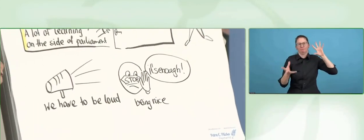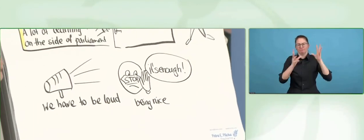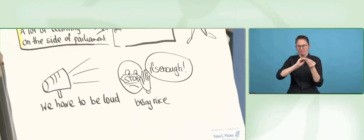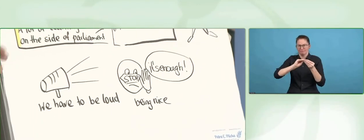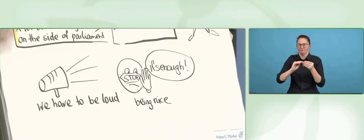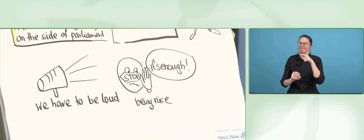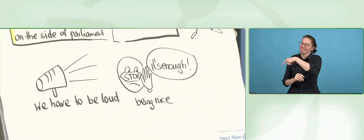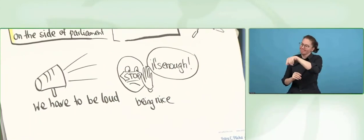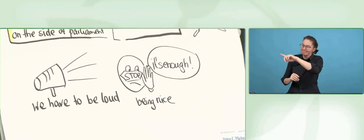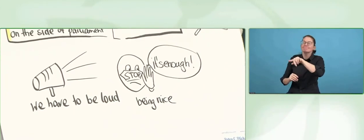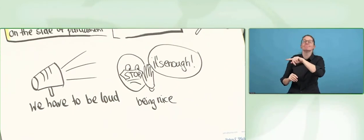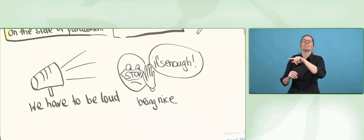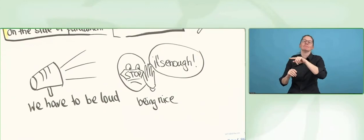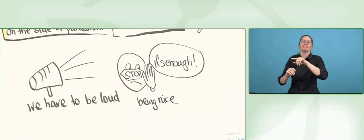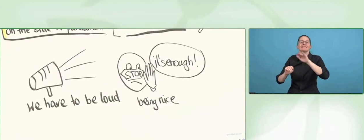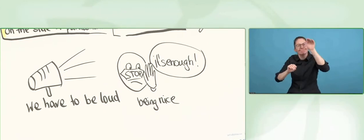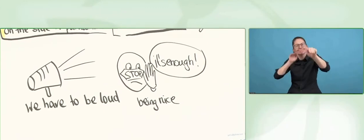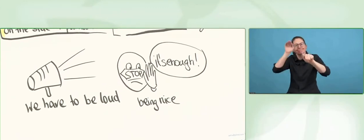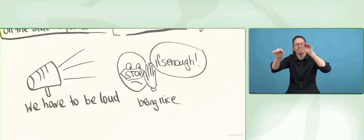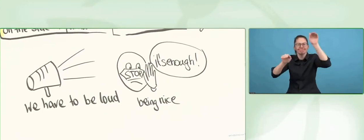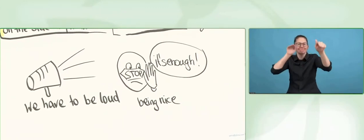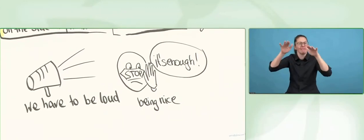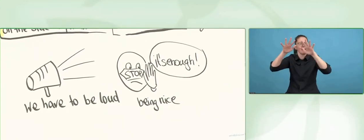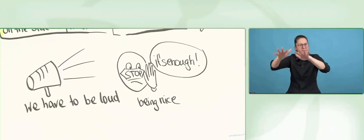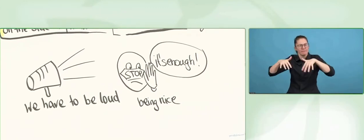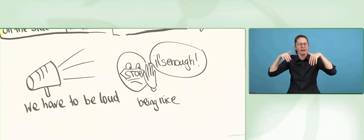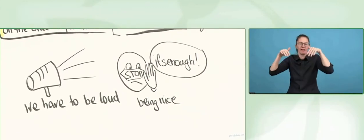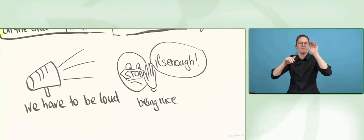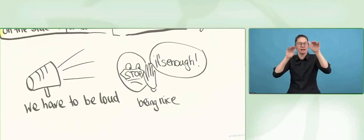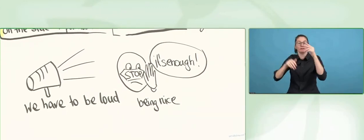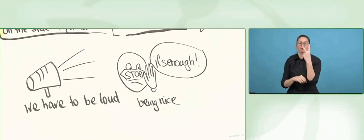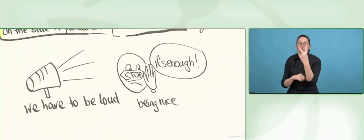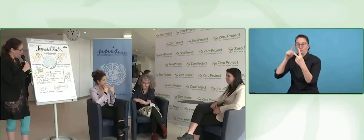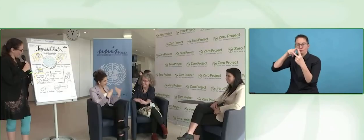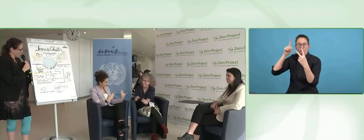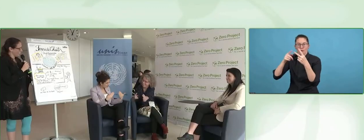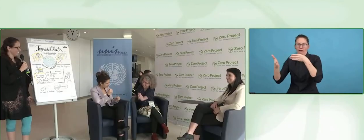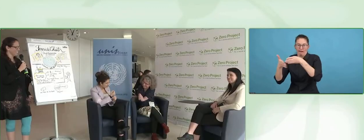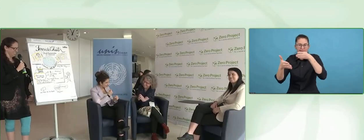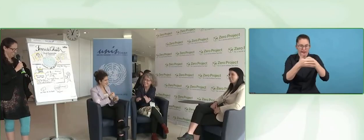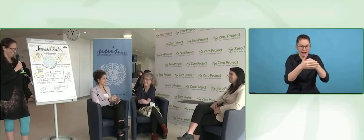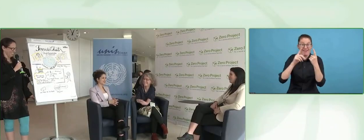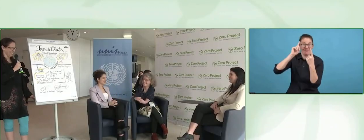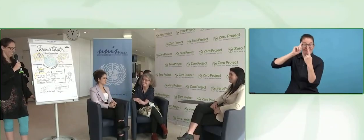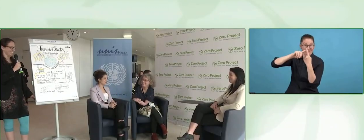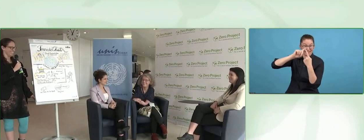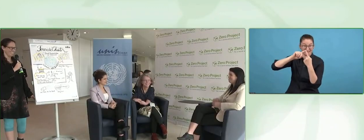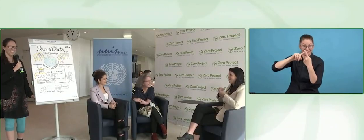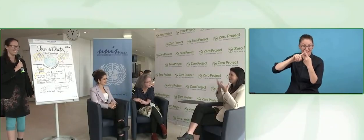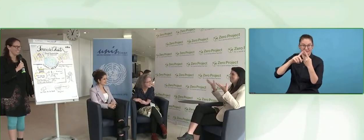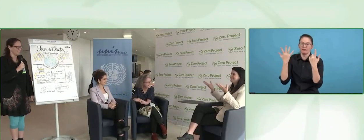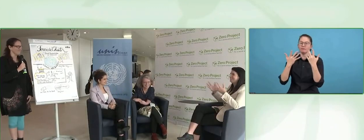And Parliament get more accessible for everyone. Thank you for your work. Thank you very much, it is amazing.